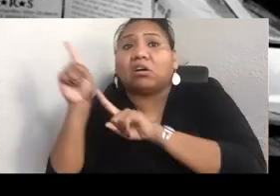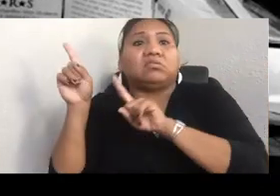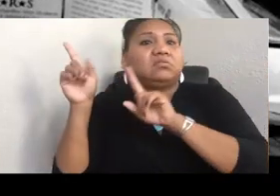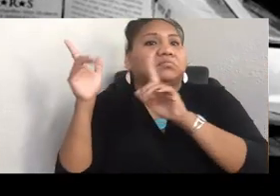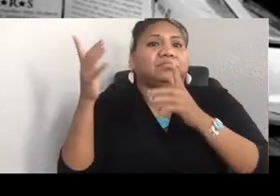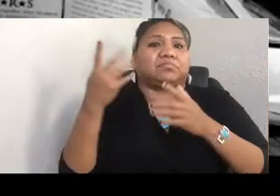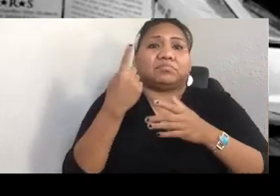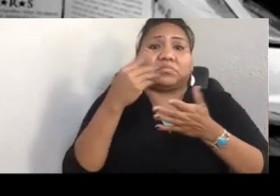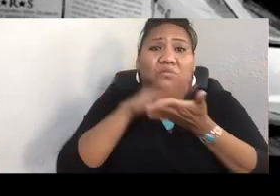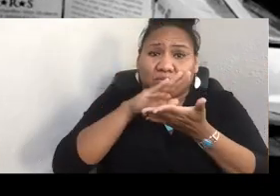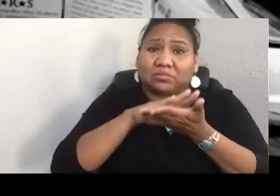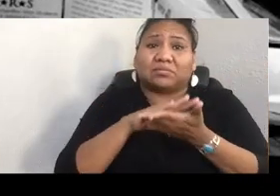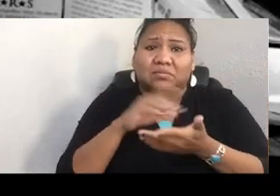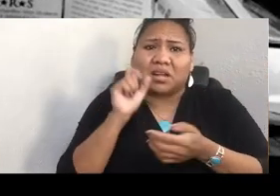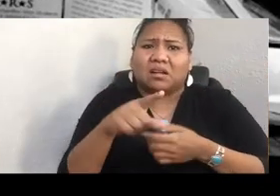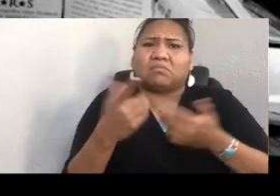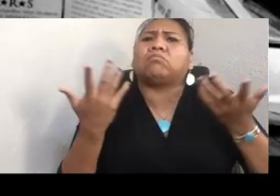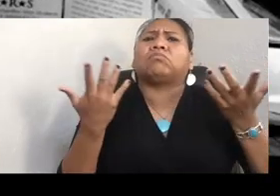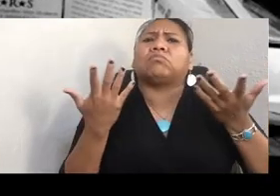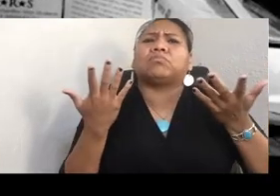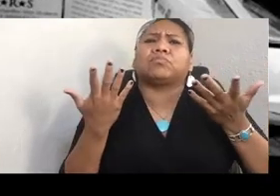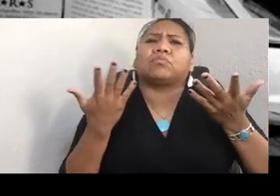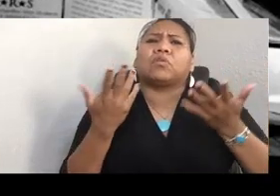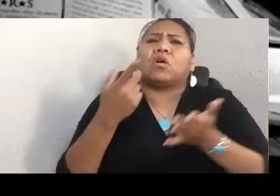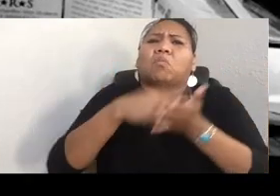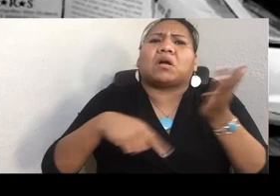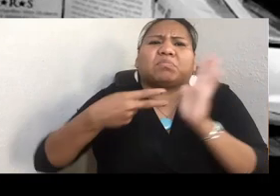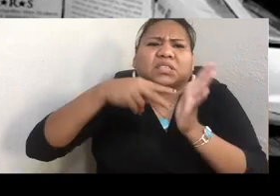was, what is it to be a person of knowledge?